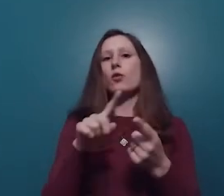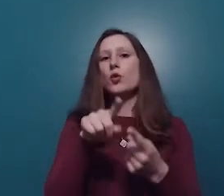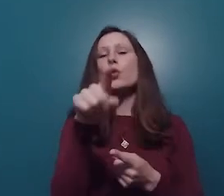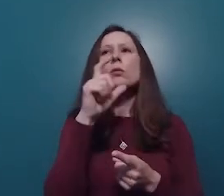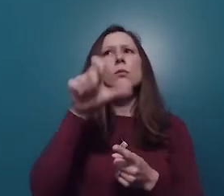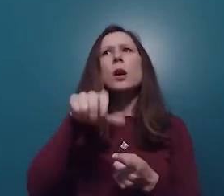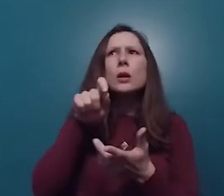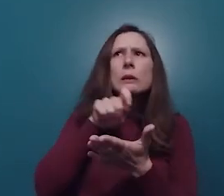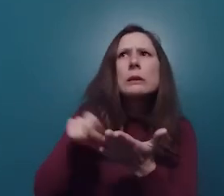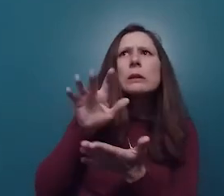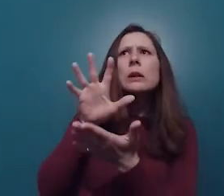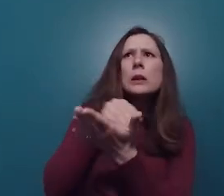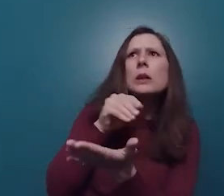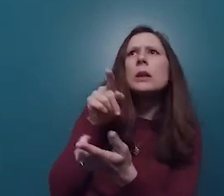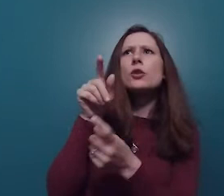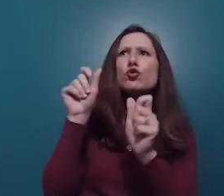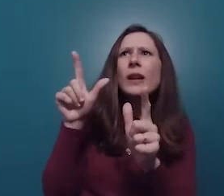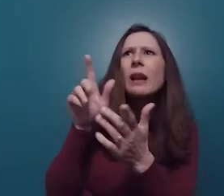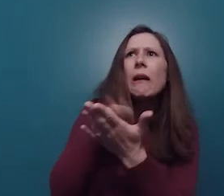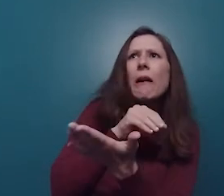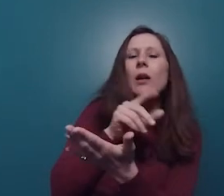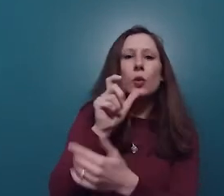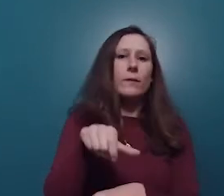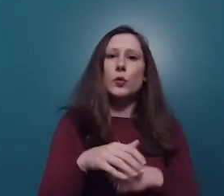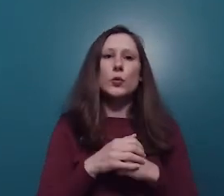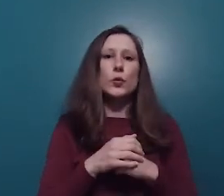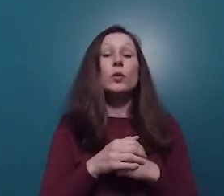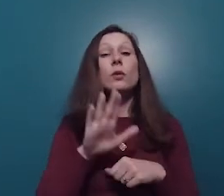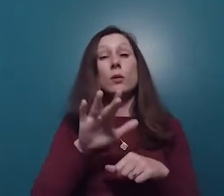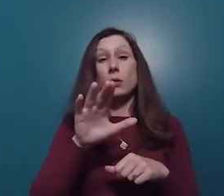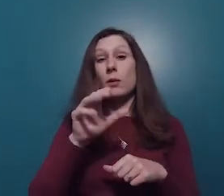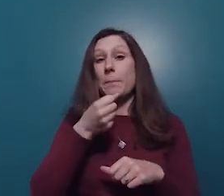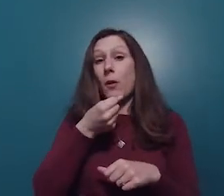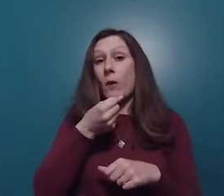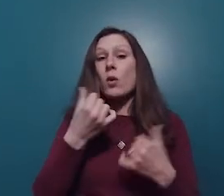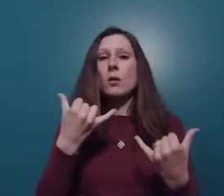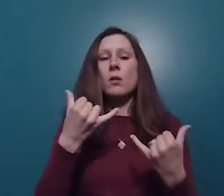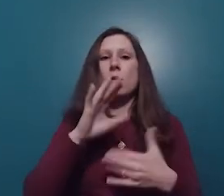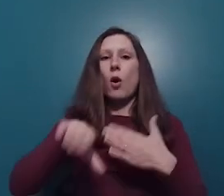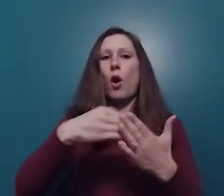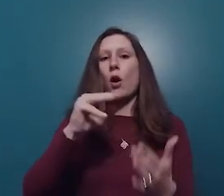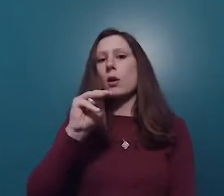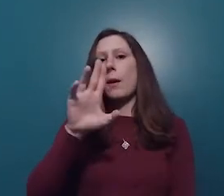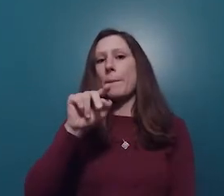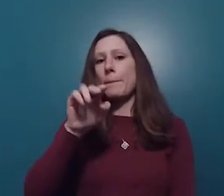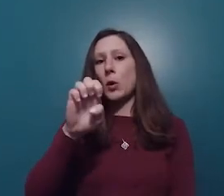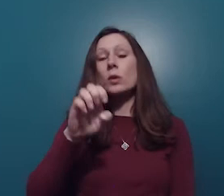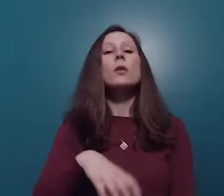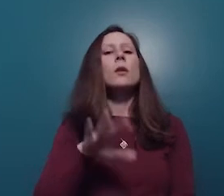don't have to worry about taking notes or writing down what's on the screen. Your microphones are all currently muted. At the bottom of your screens is a toolbar where